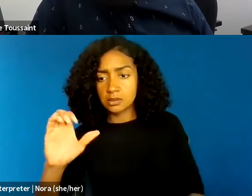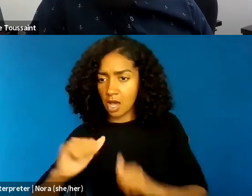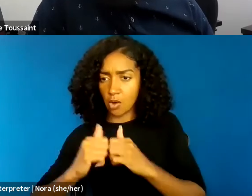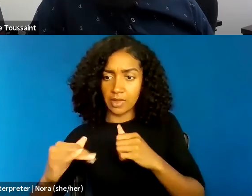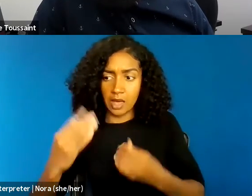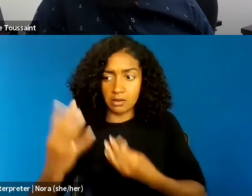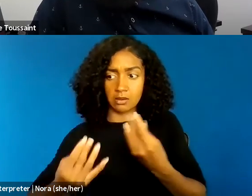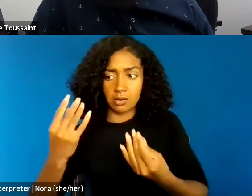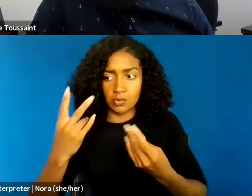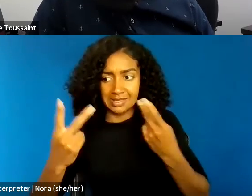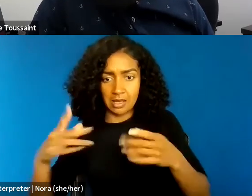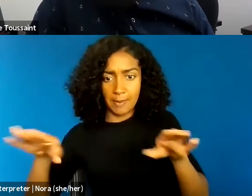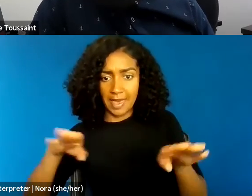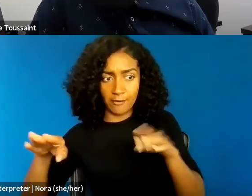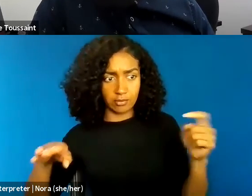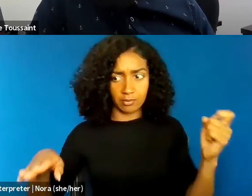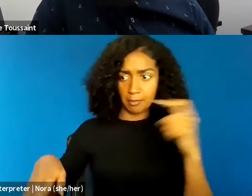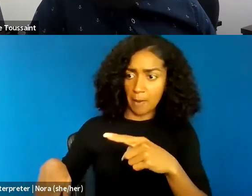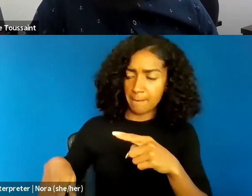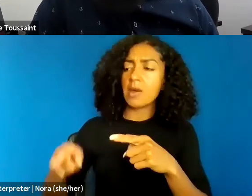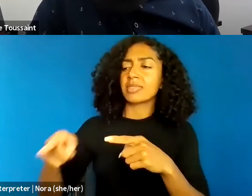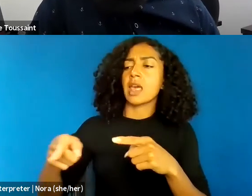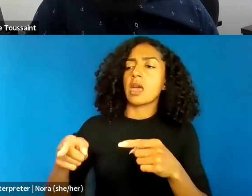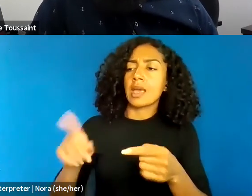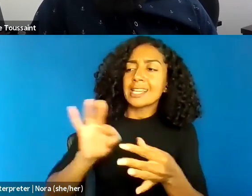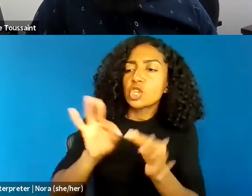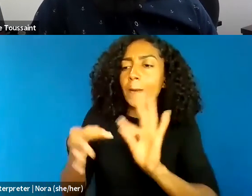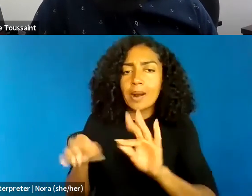whether there has been a disturbance is incredibly important,